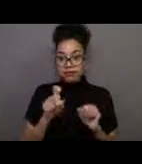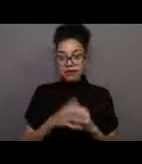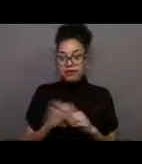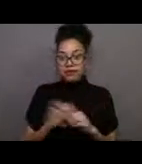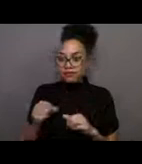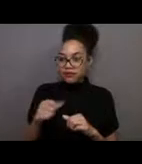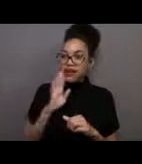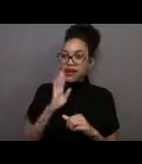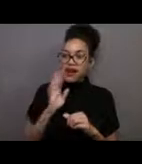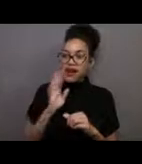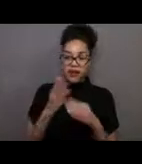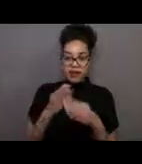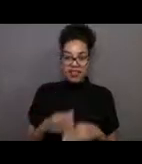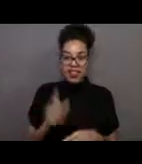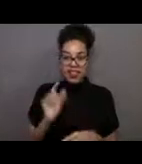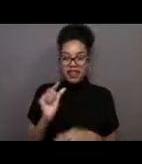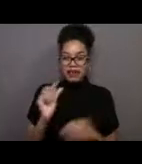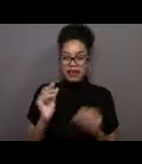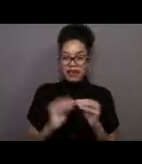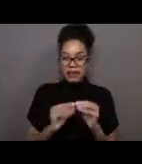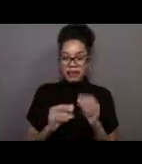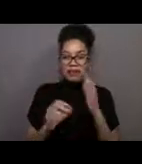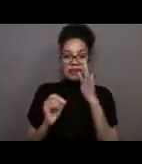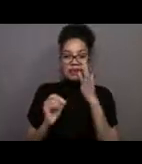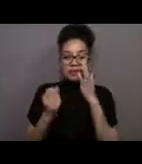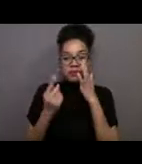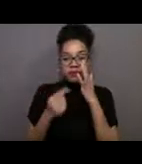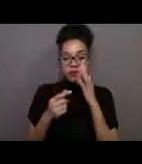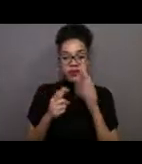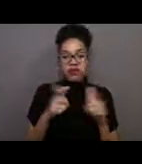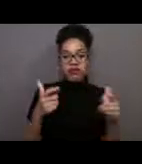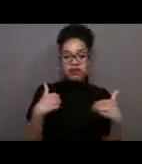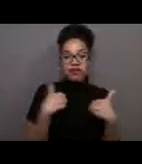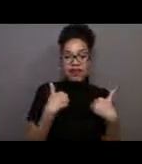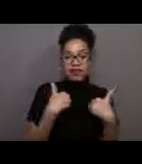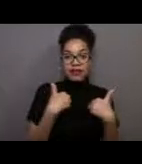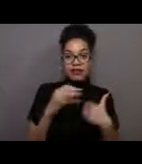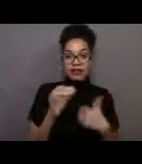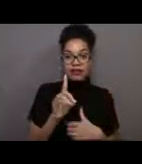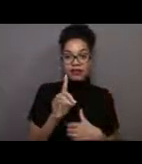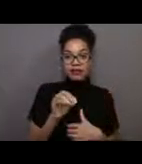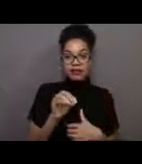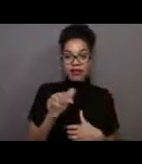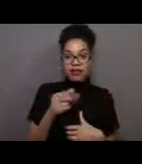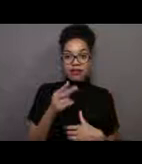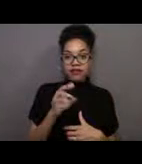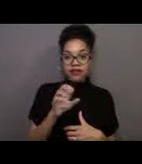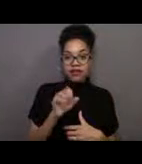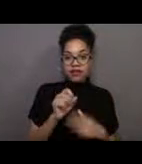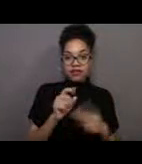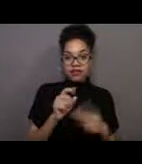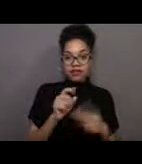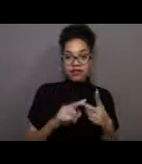So larger organisms like dolphins or sharks or whatnot, they don't really like to explore too deep